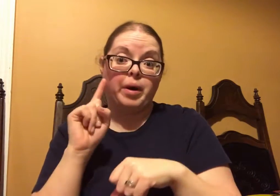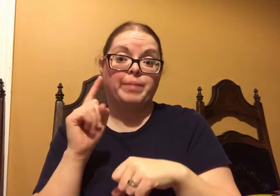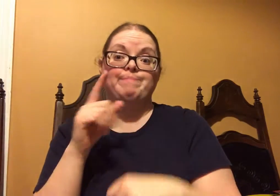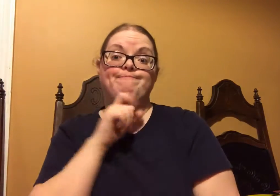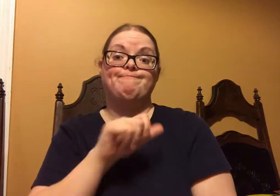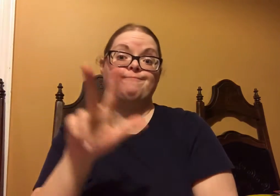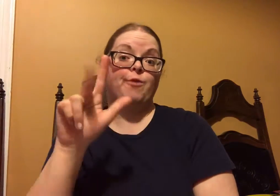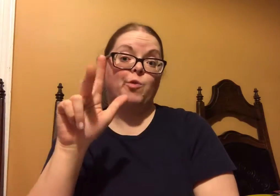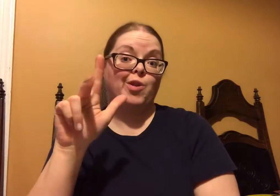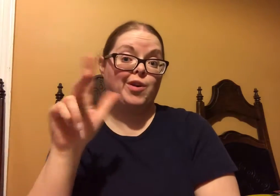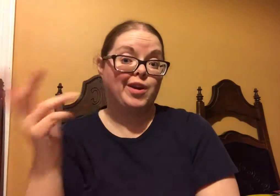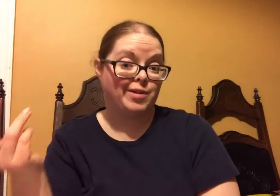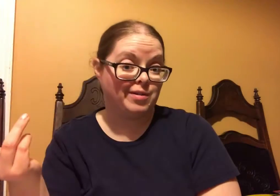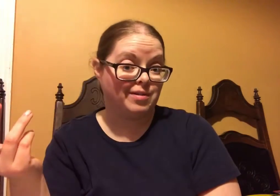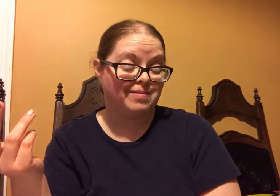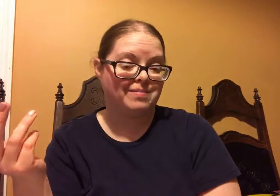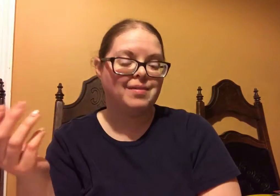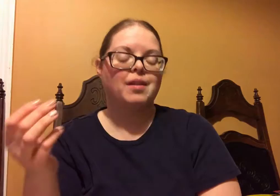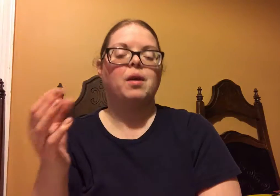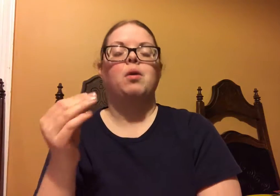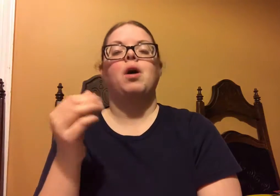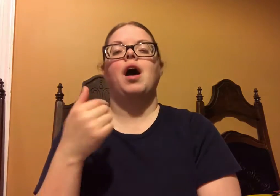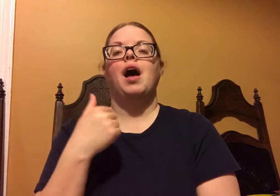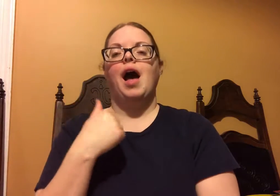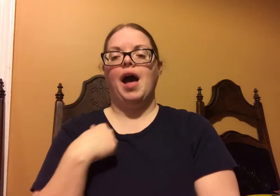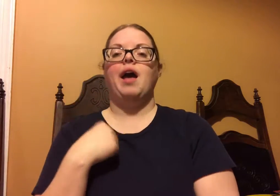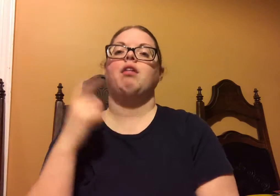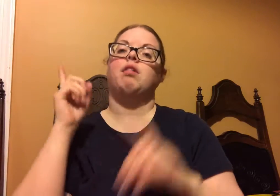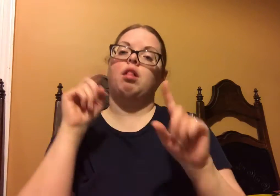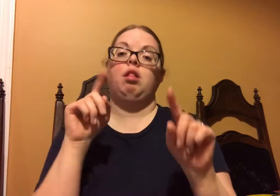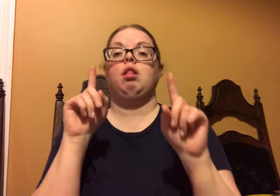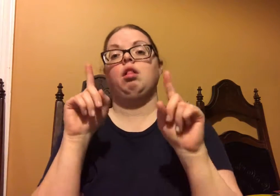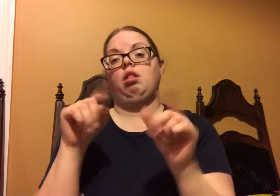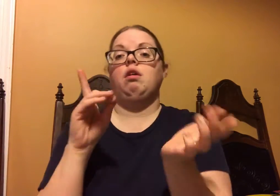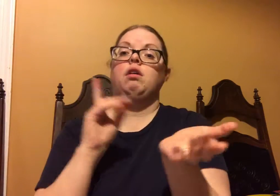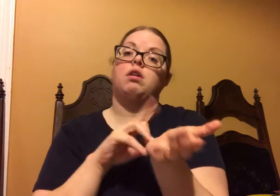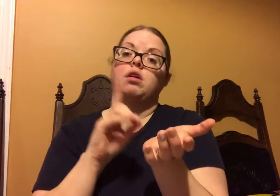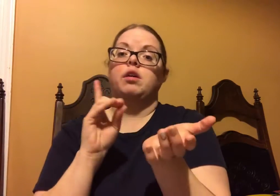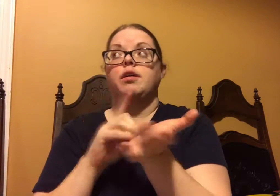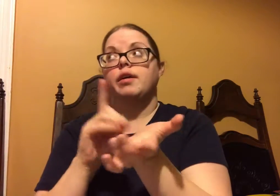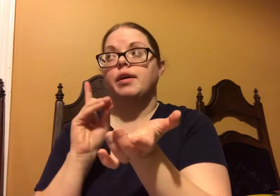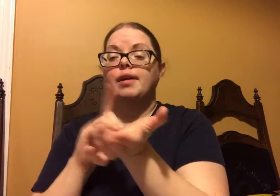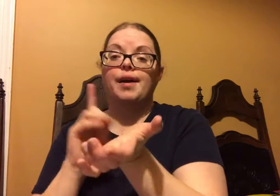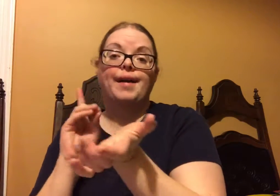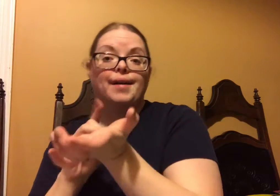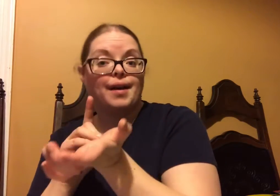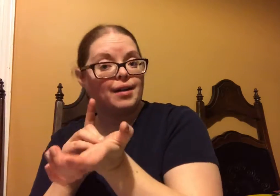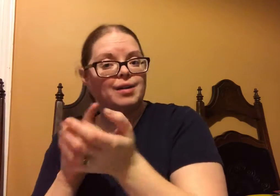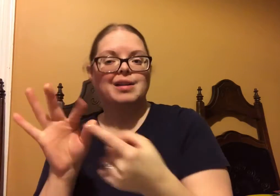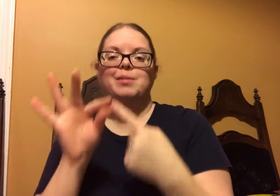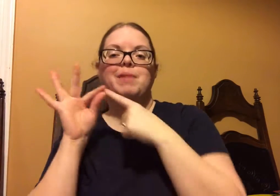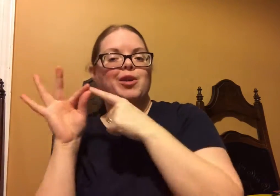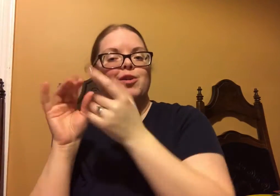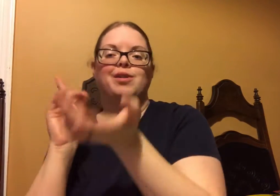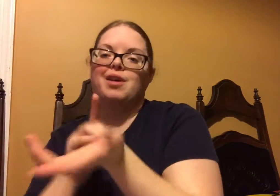Just not normal things for a 23 year old. So I was going to all of these doctors.